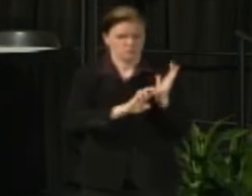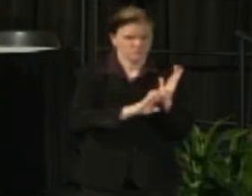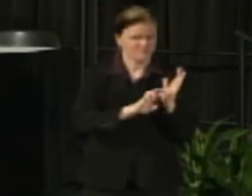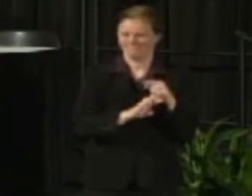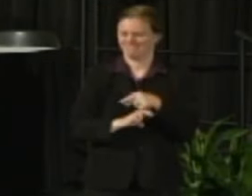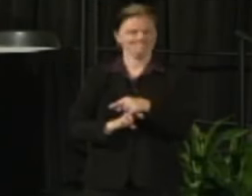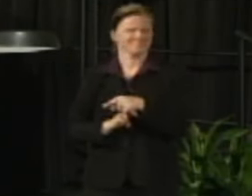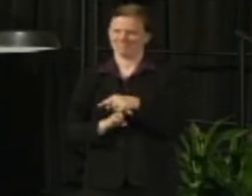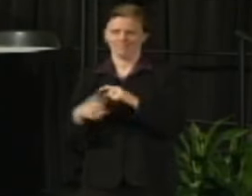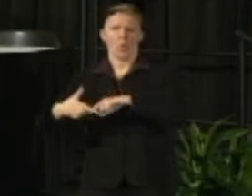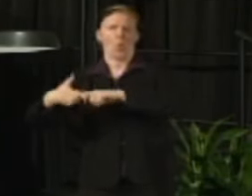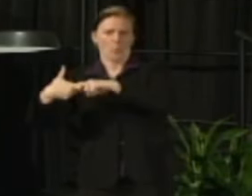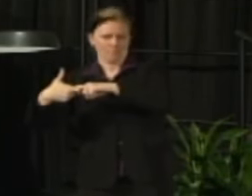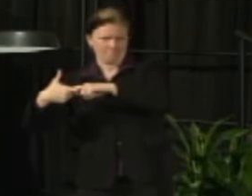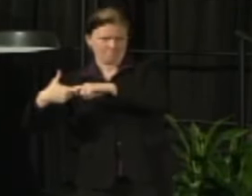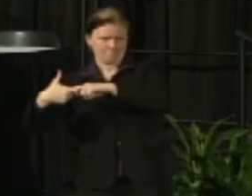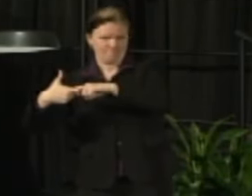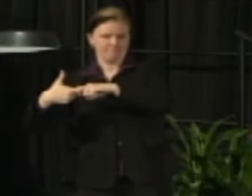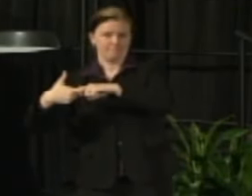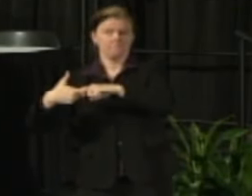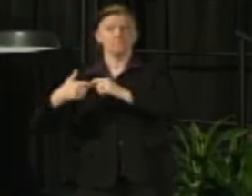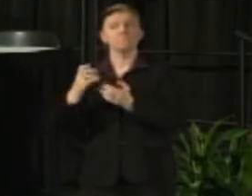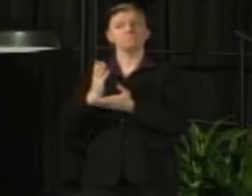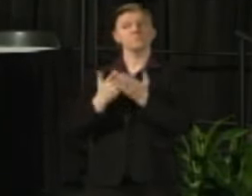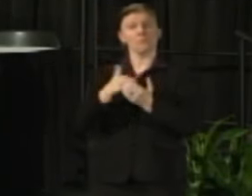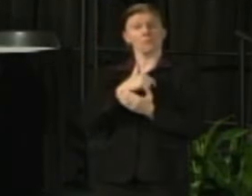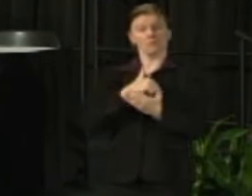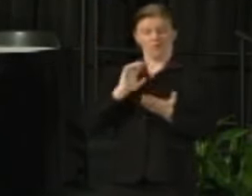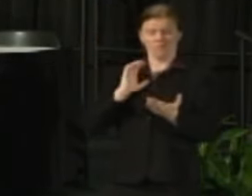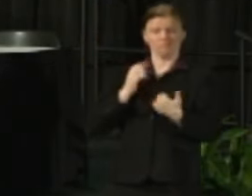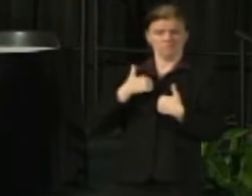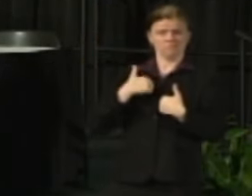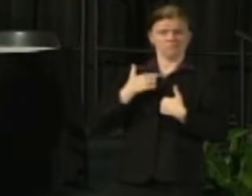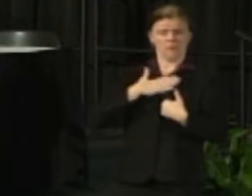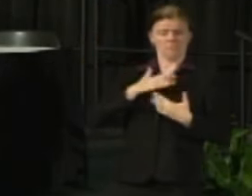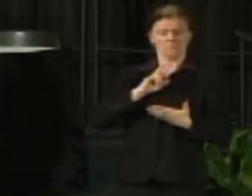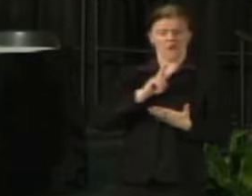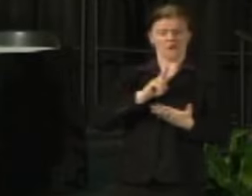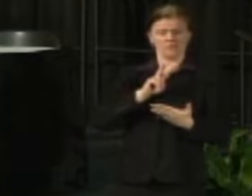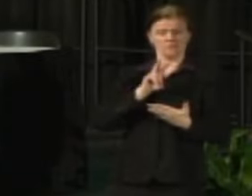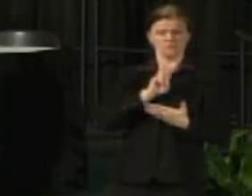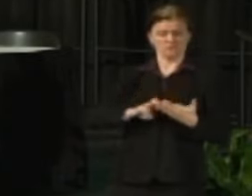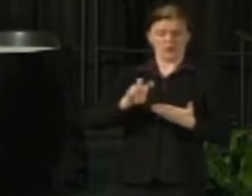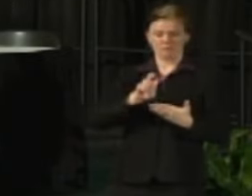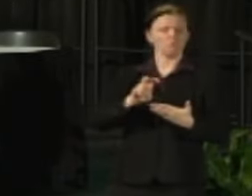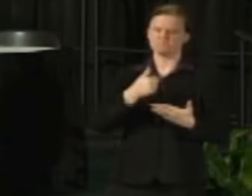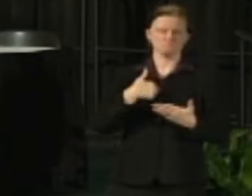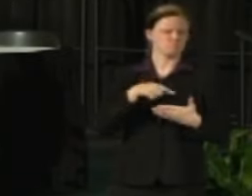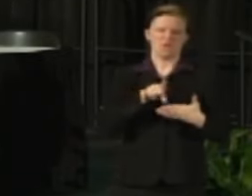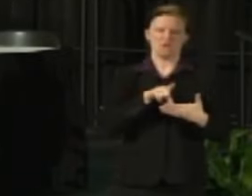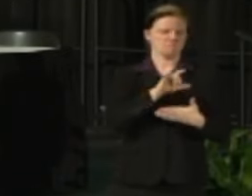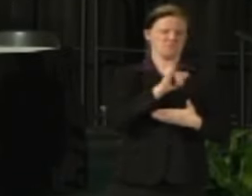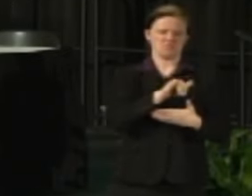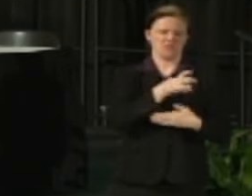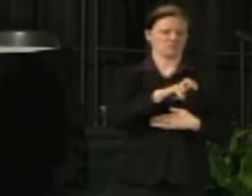So some of us in administration have looked at our travel and have already made cuts and said we're not going to go on those trips.